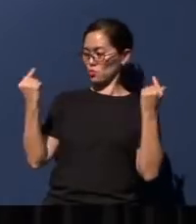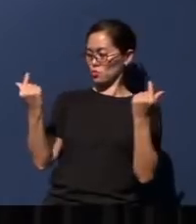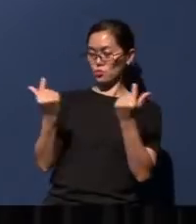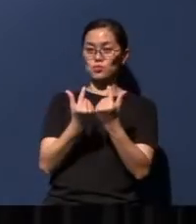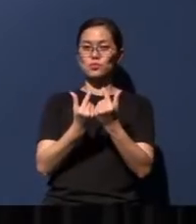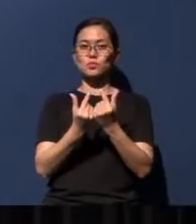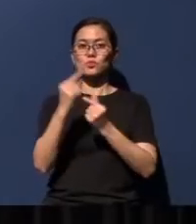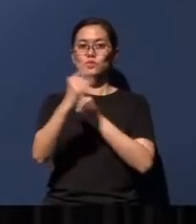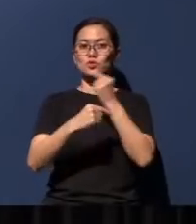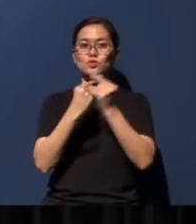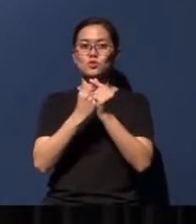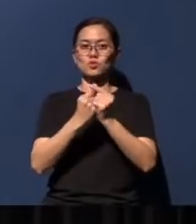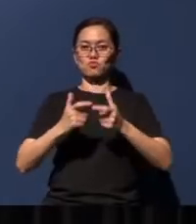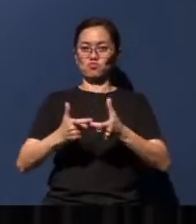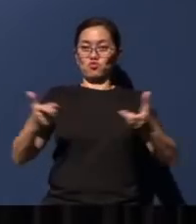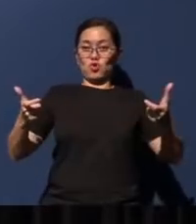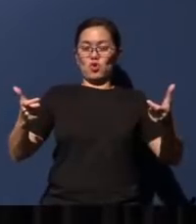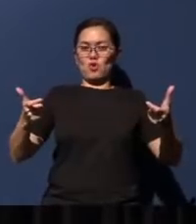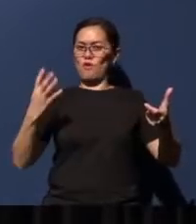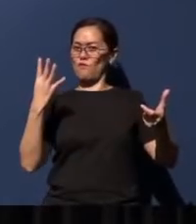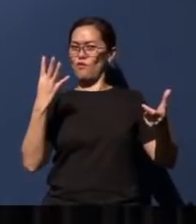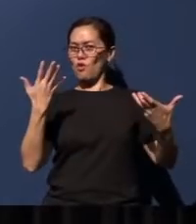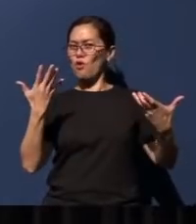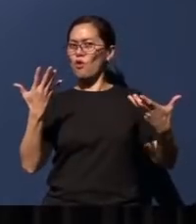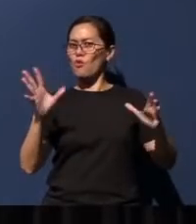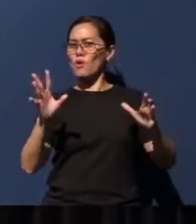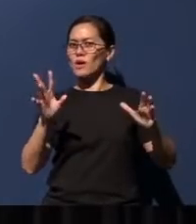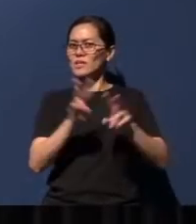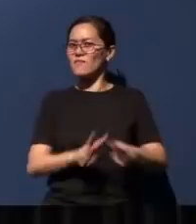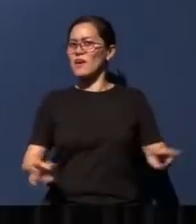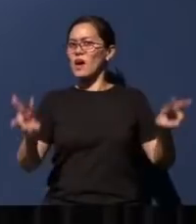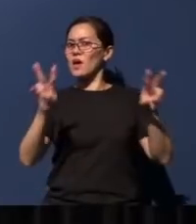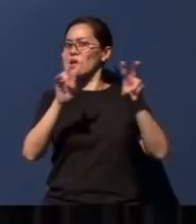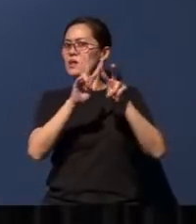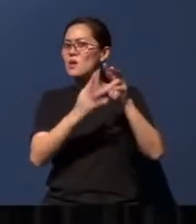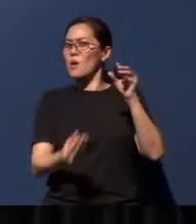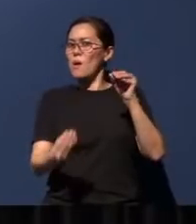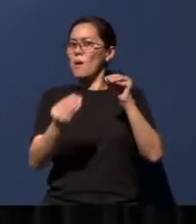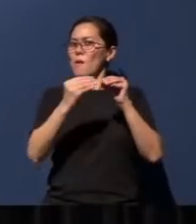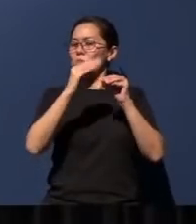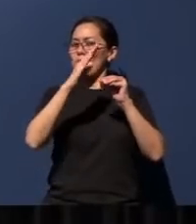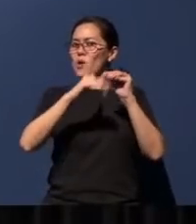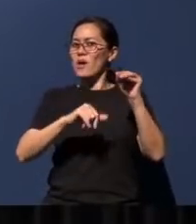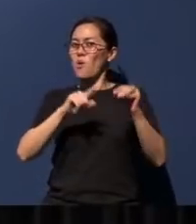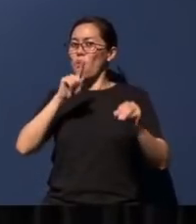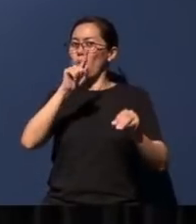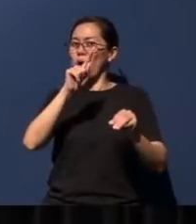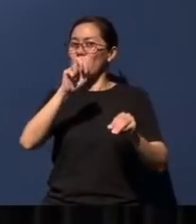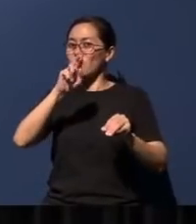four of them are already valued at well over one trillion US dollars each -